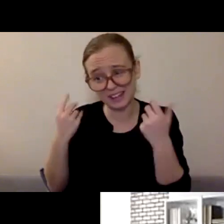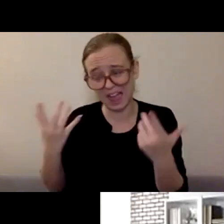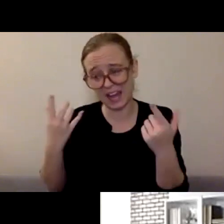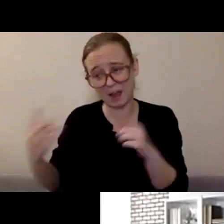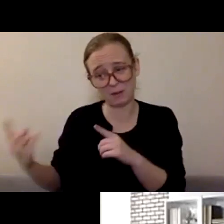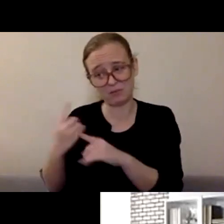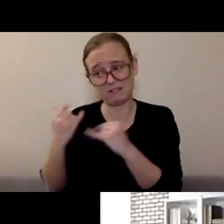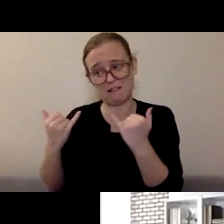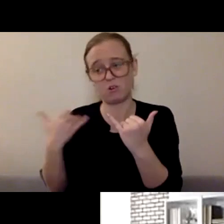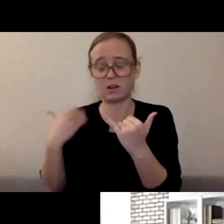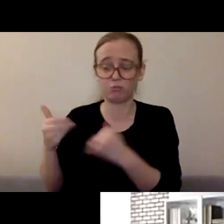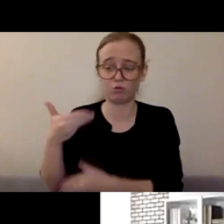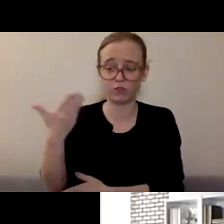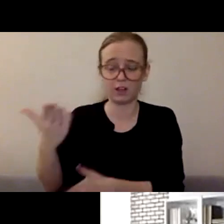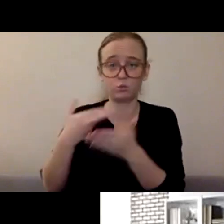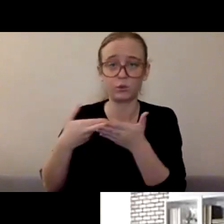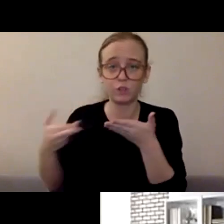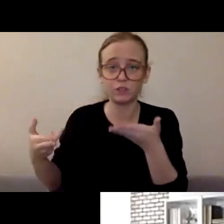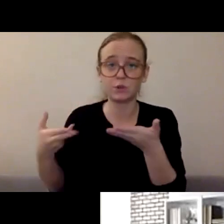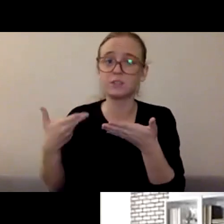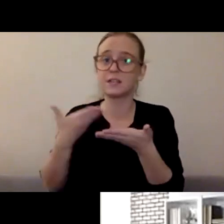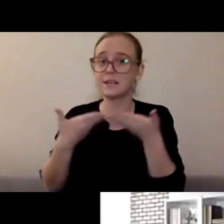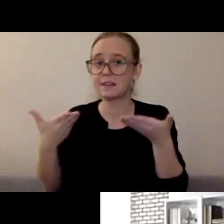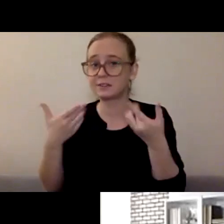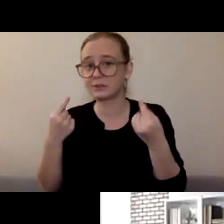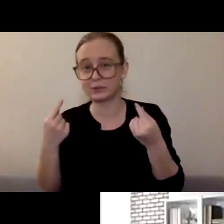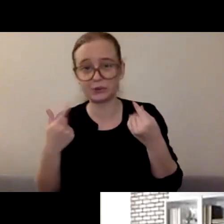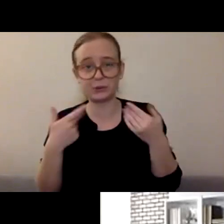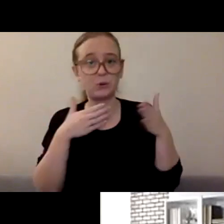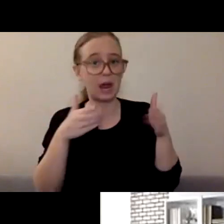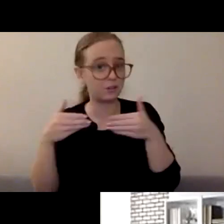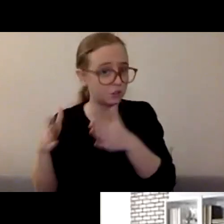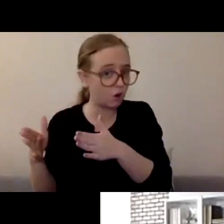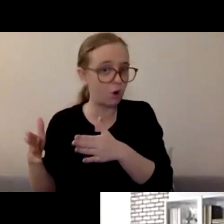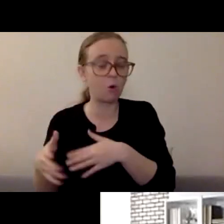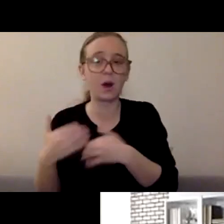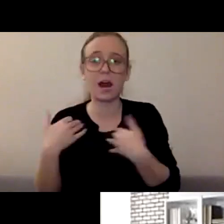There's a lot out there in terms of different kinds of hotlines and people to reach out to.